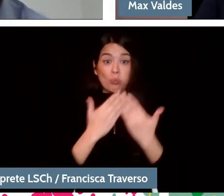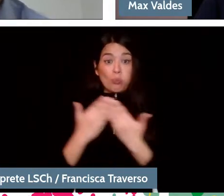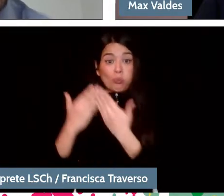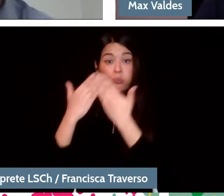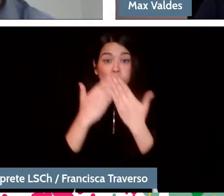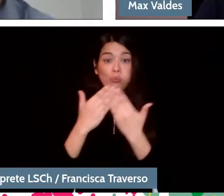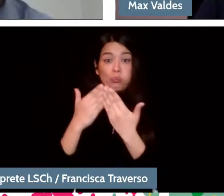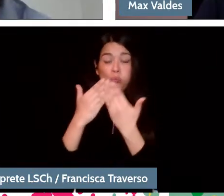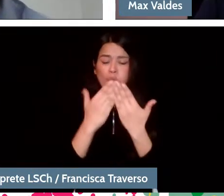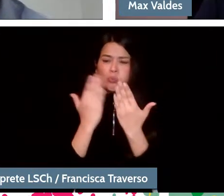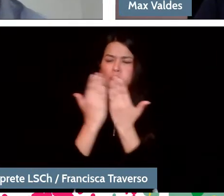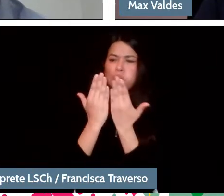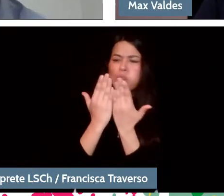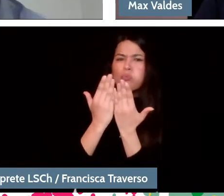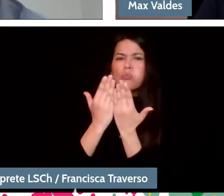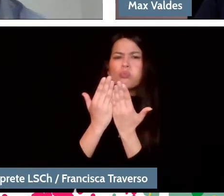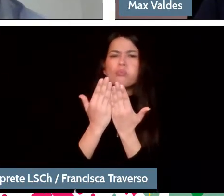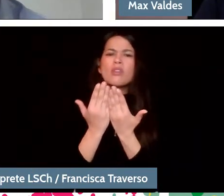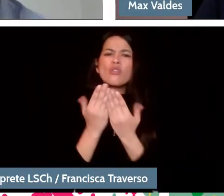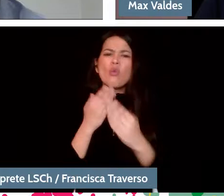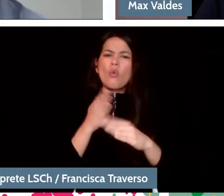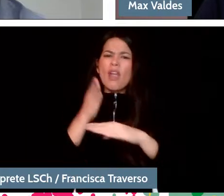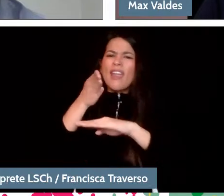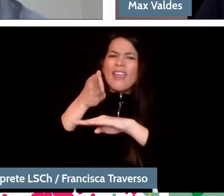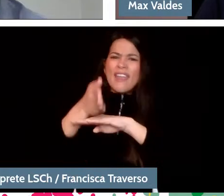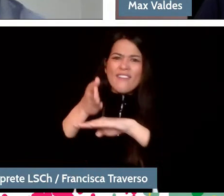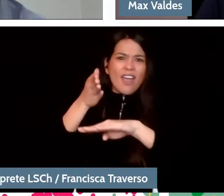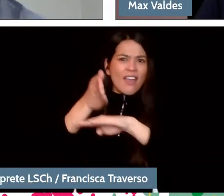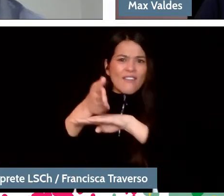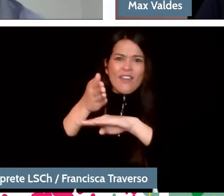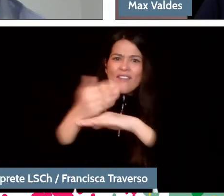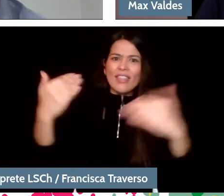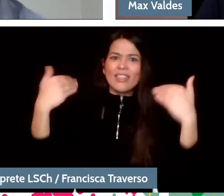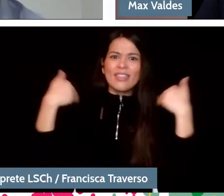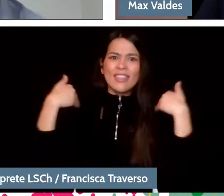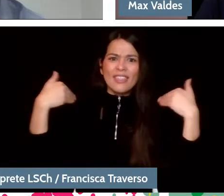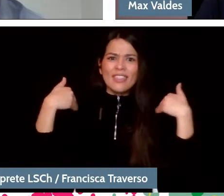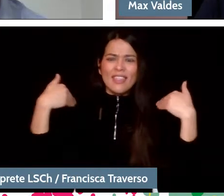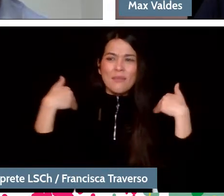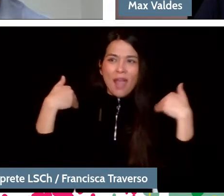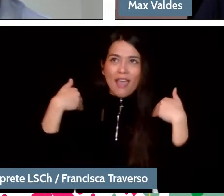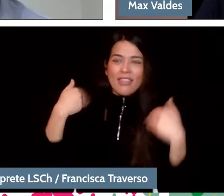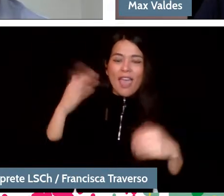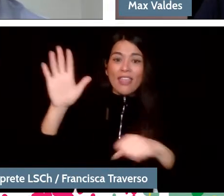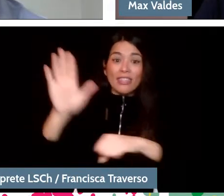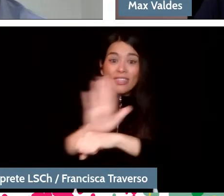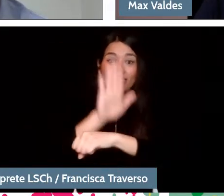I always had the pleasure of going to the rehearsals you had at the municipal theater with the orchestra, either in the Arrau room